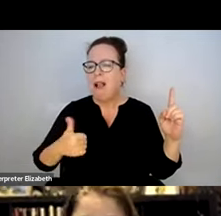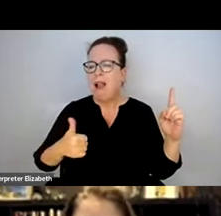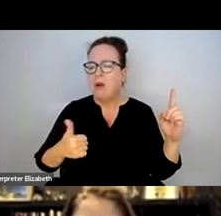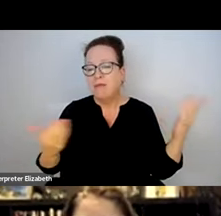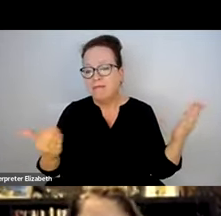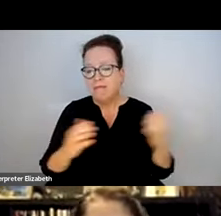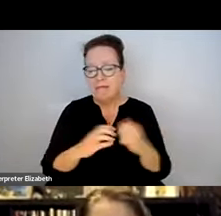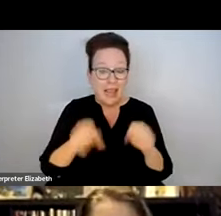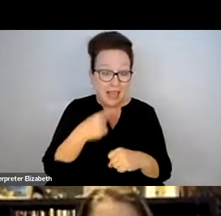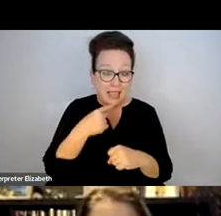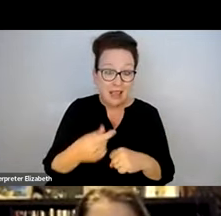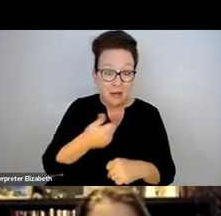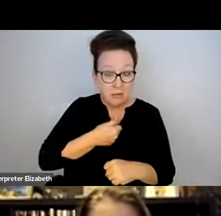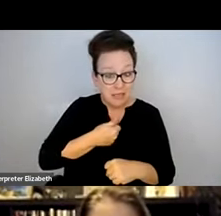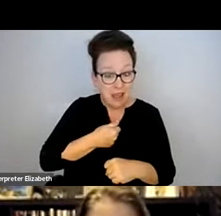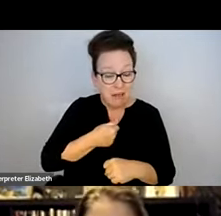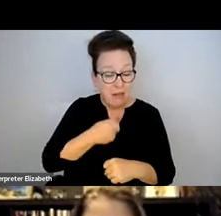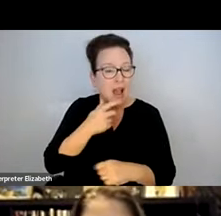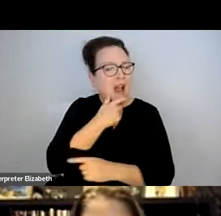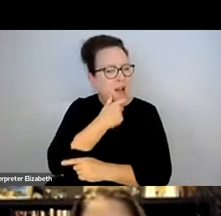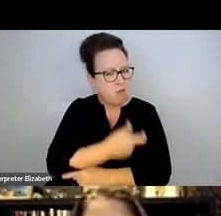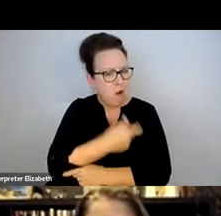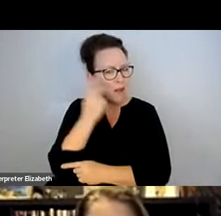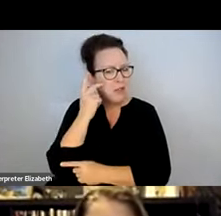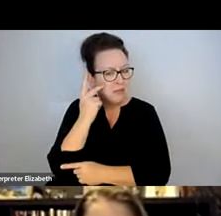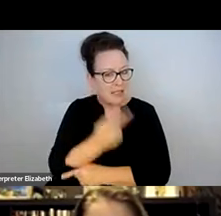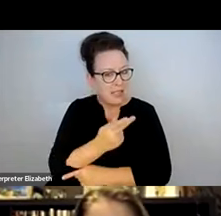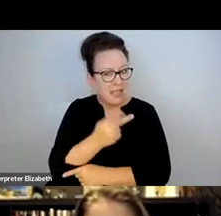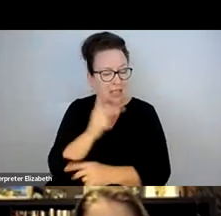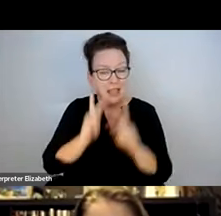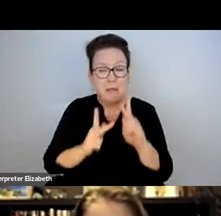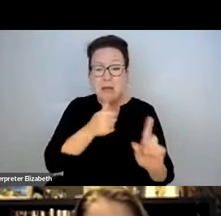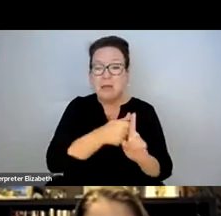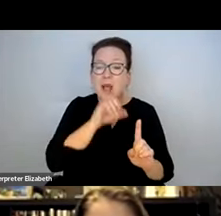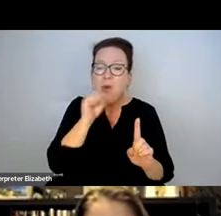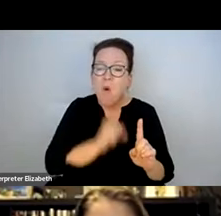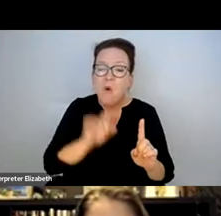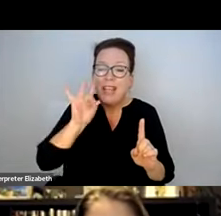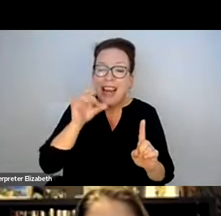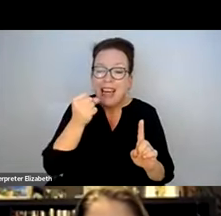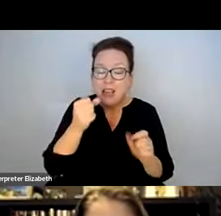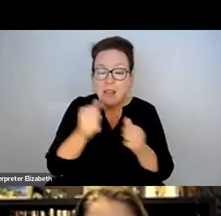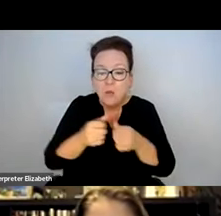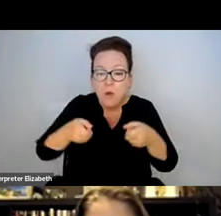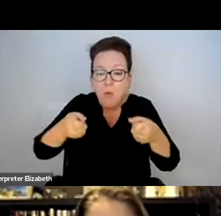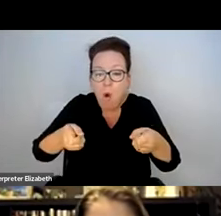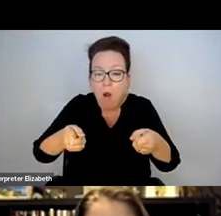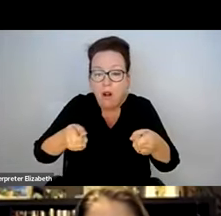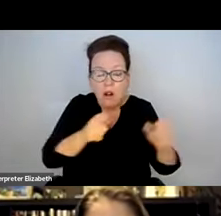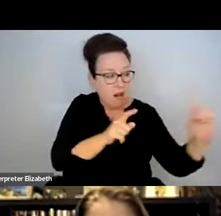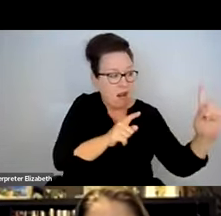SIDEWALK. I CAN TELL YOU, I'VE